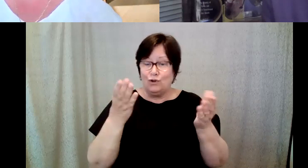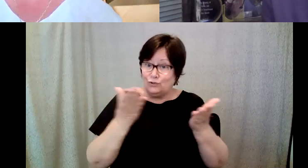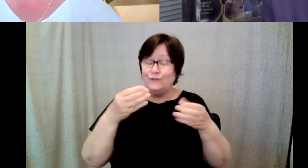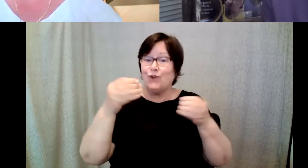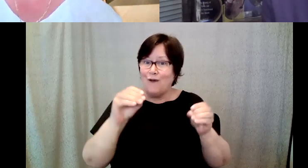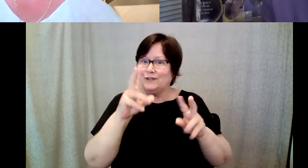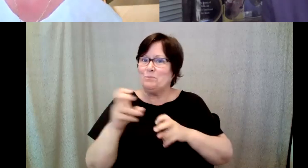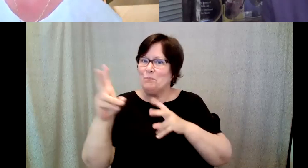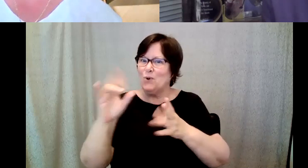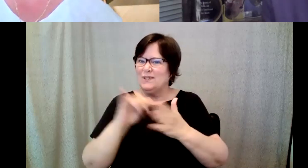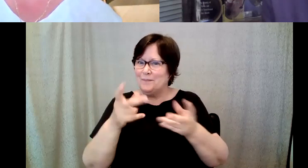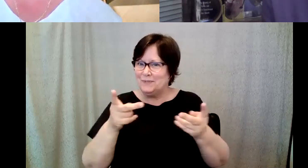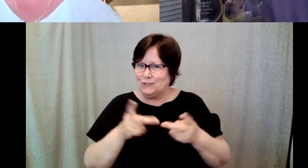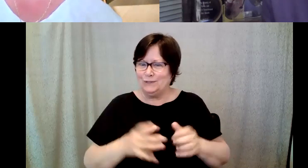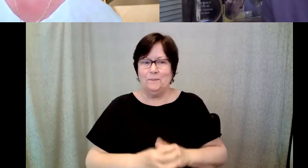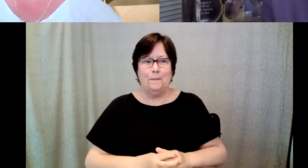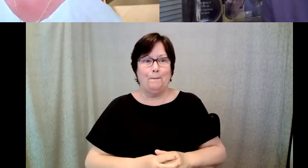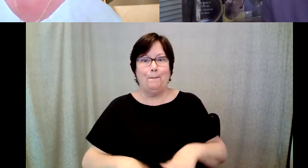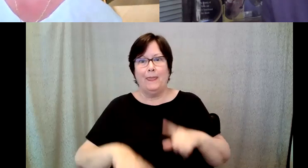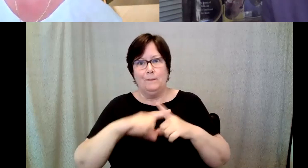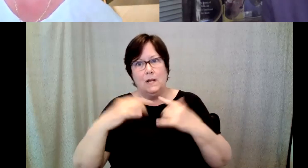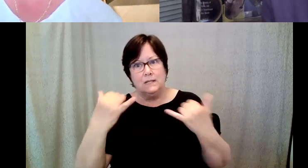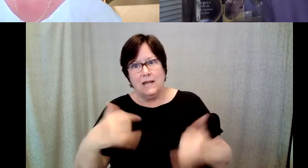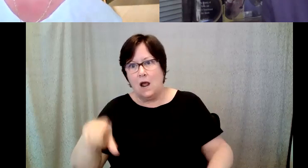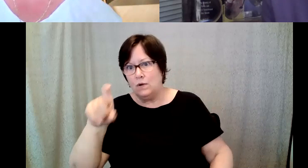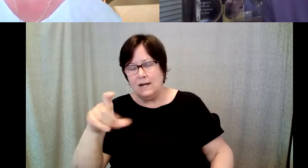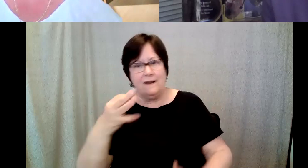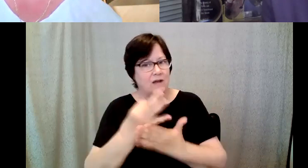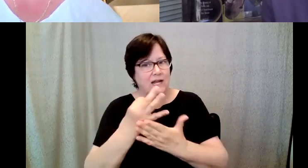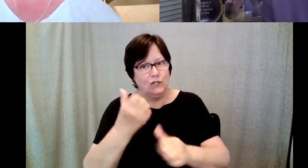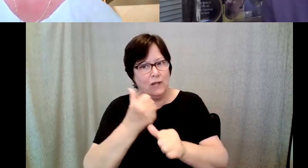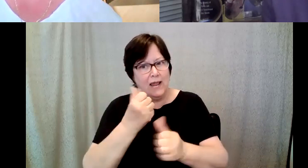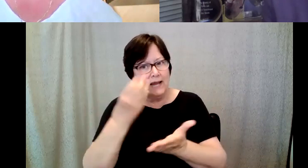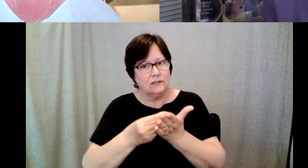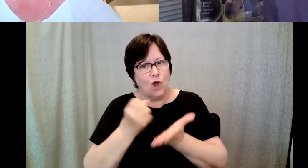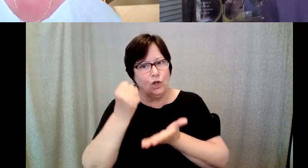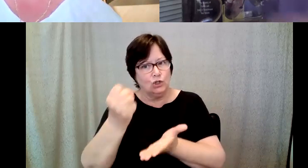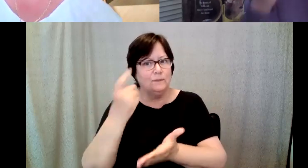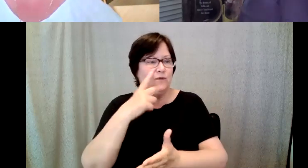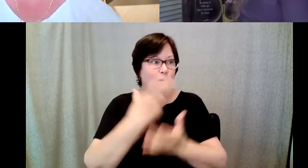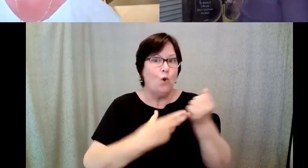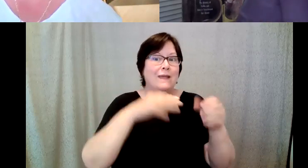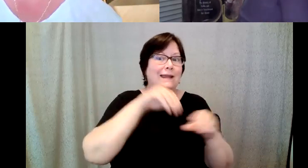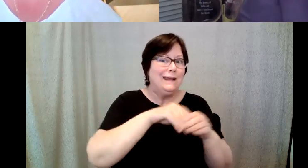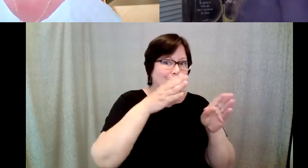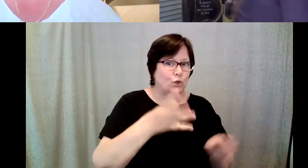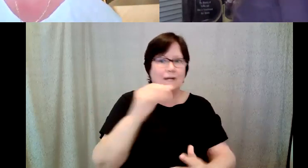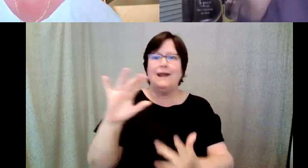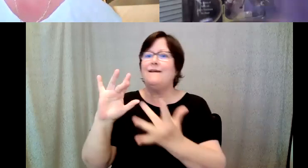Kelly Redder: In addition, there is now an unprecedented need for financial aid scholarships for both our in person and virtual Tiger students.